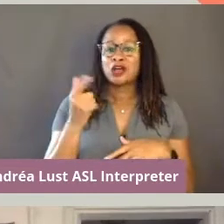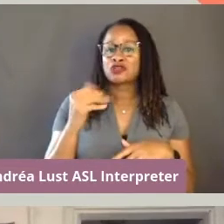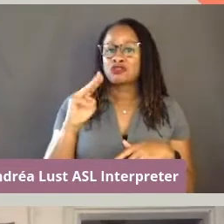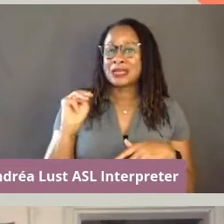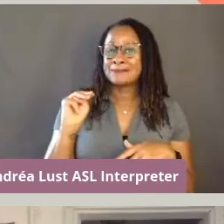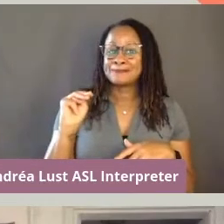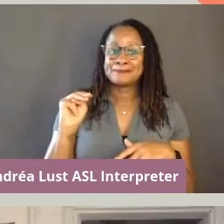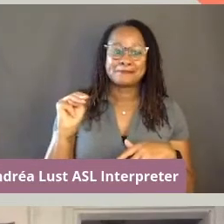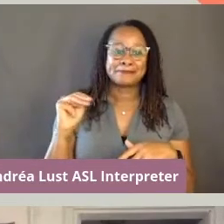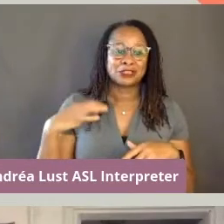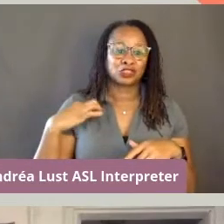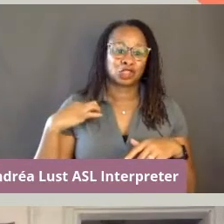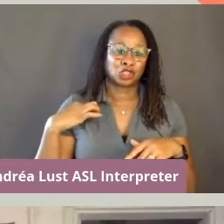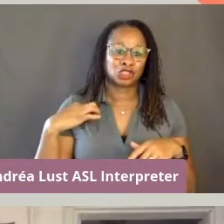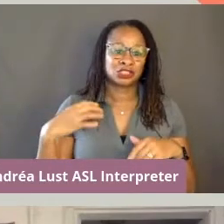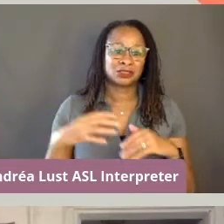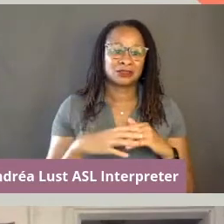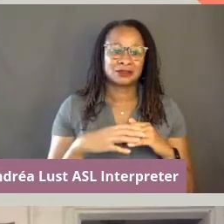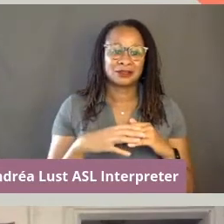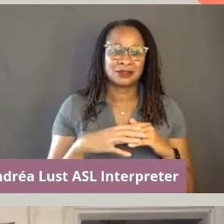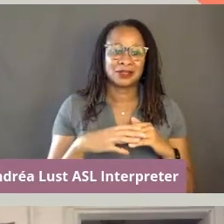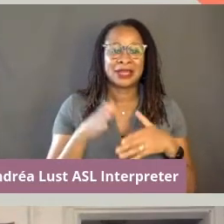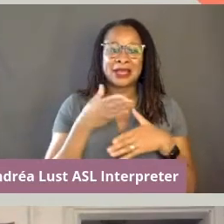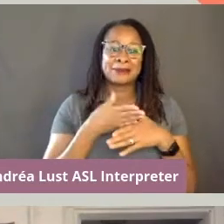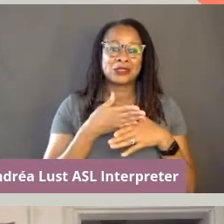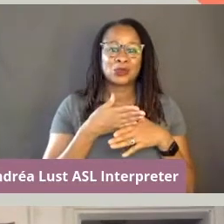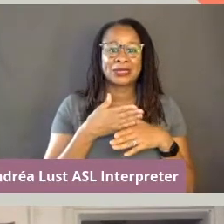and it is in between the tank top of the sports sleeves.